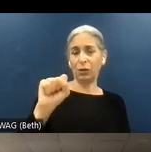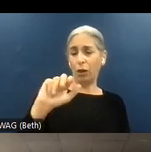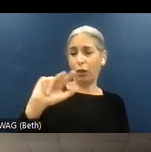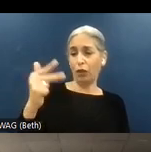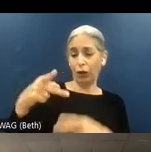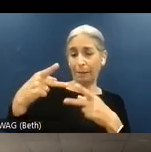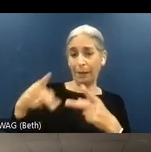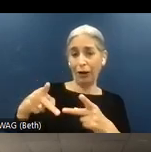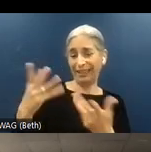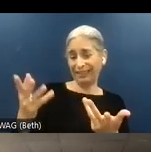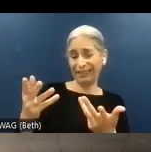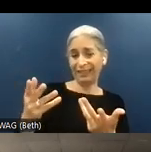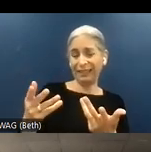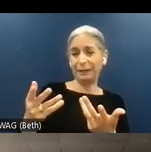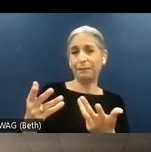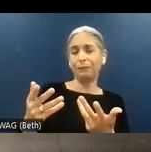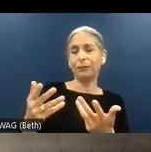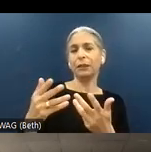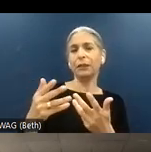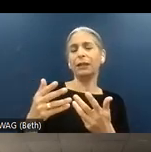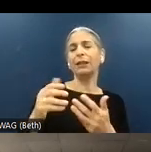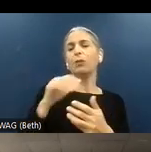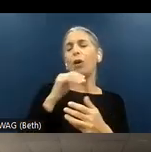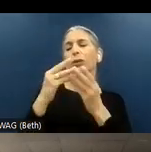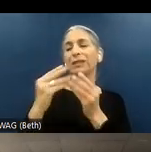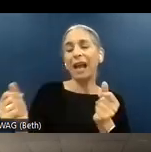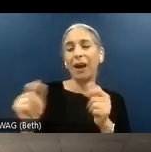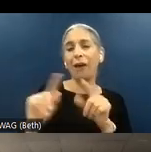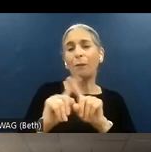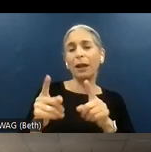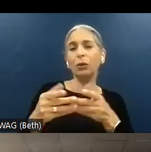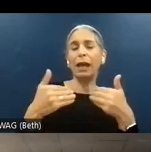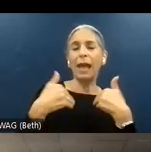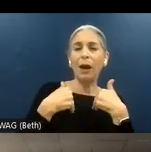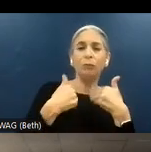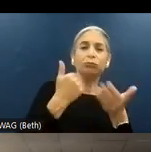It will not resolve the issue, but at least it will facilitate the understanding of what